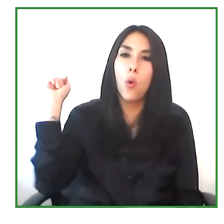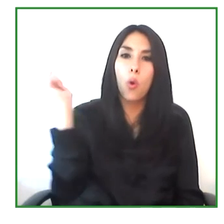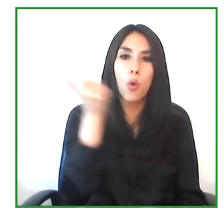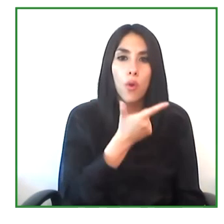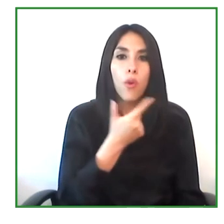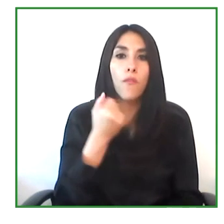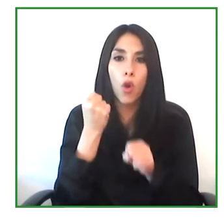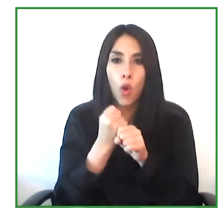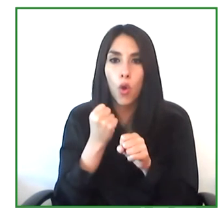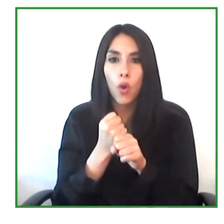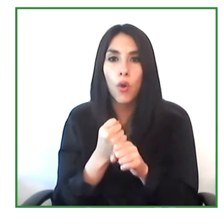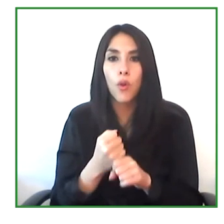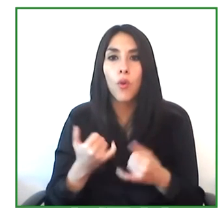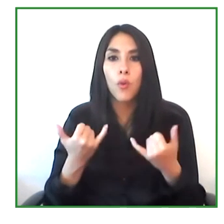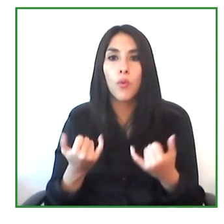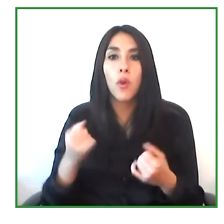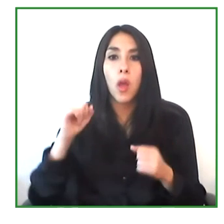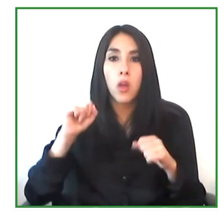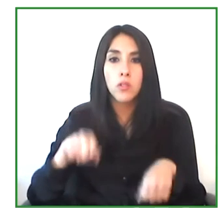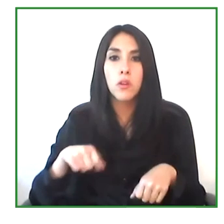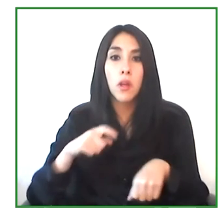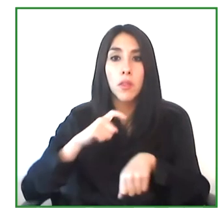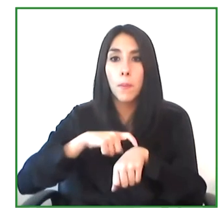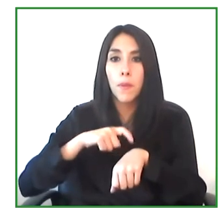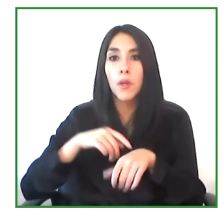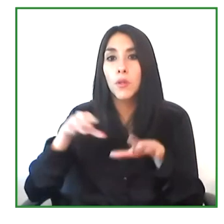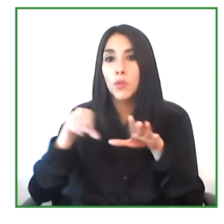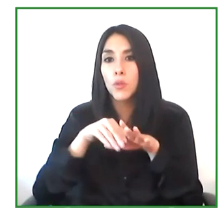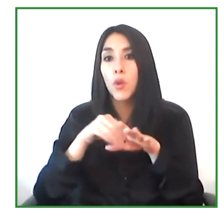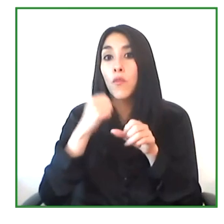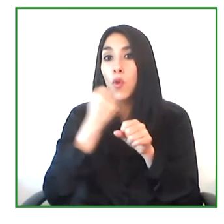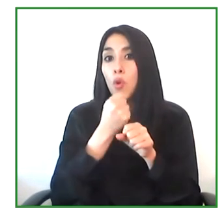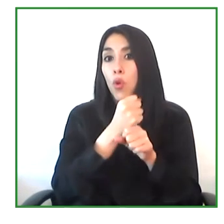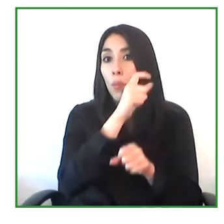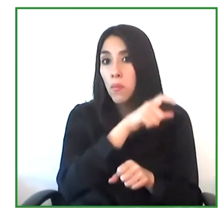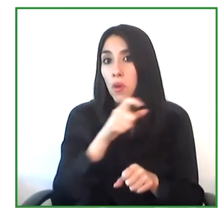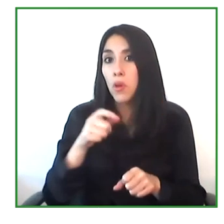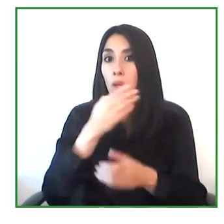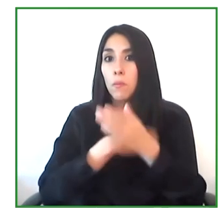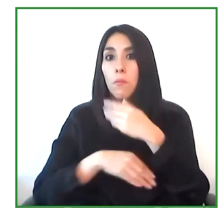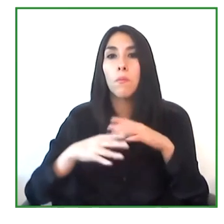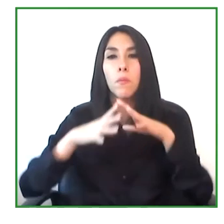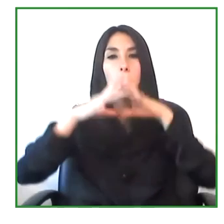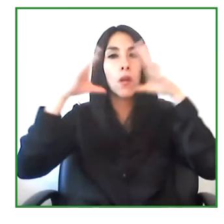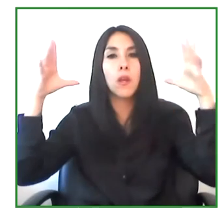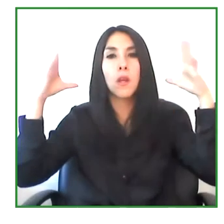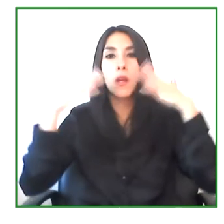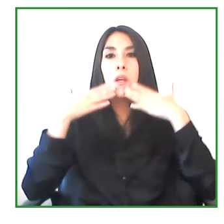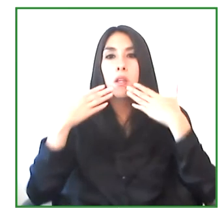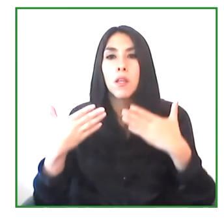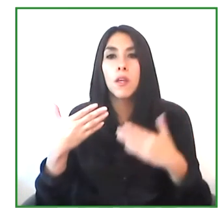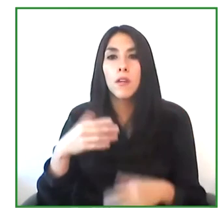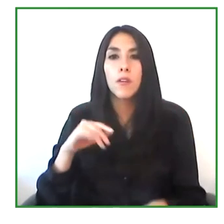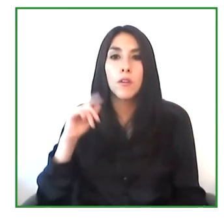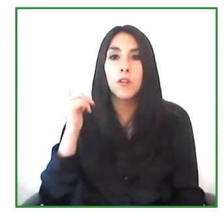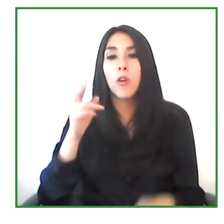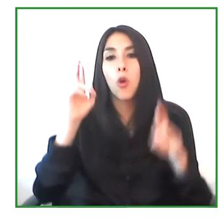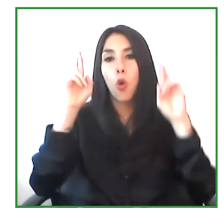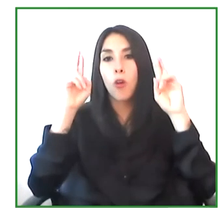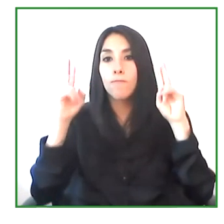in the labor inclusion for people with disabilities. Thank you everybody, and I hope to see you soon in presence.